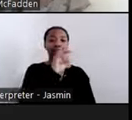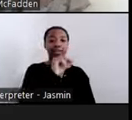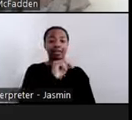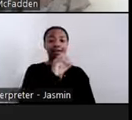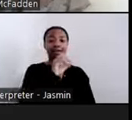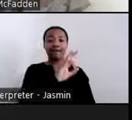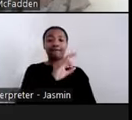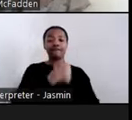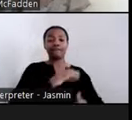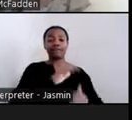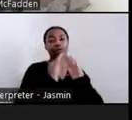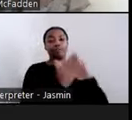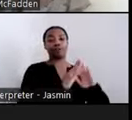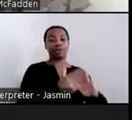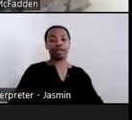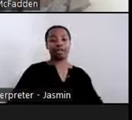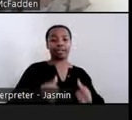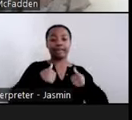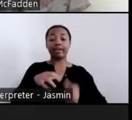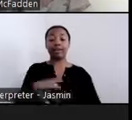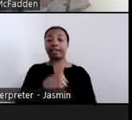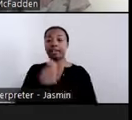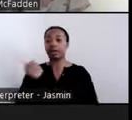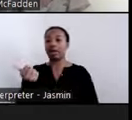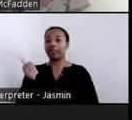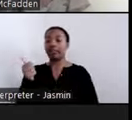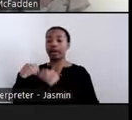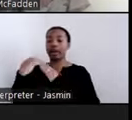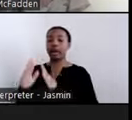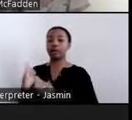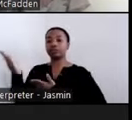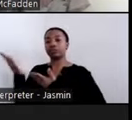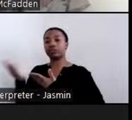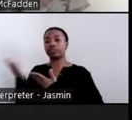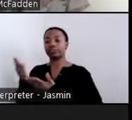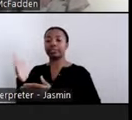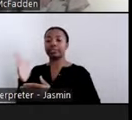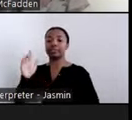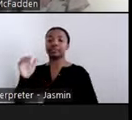Human Service agencies along with the Department of HUD. Every state and